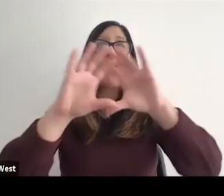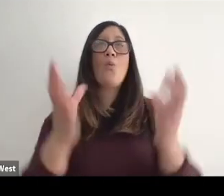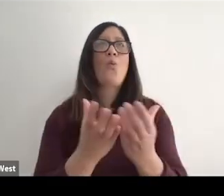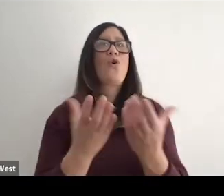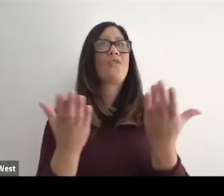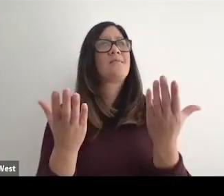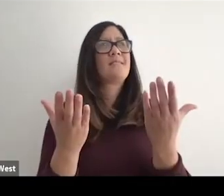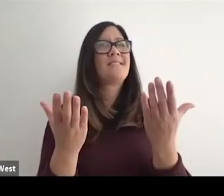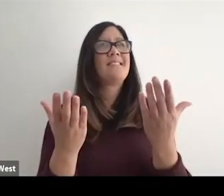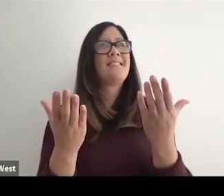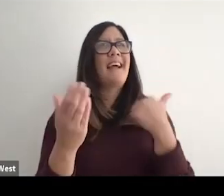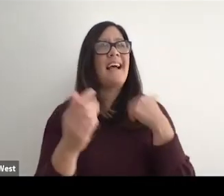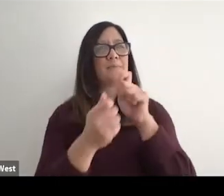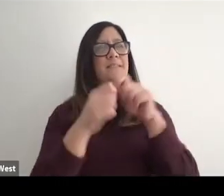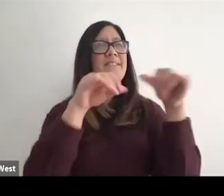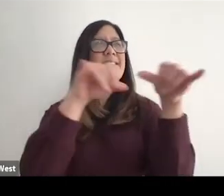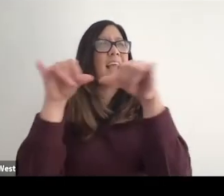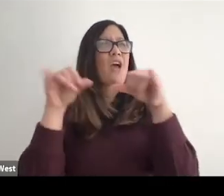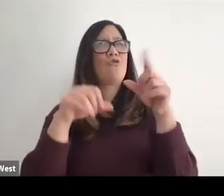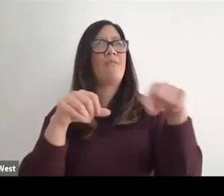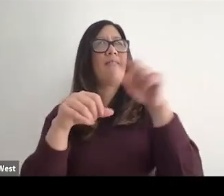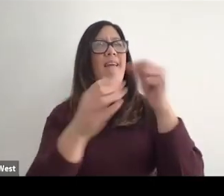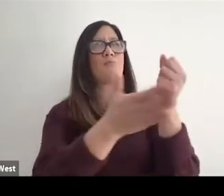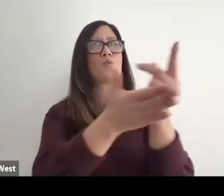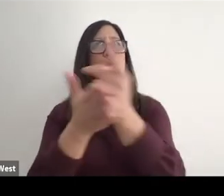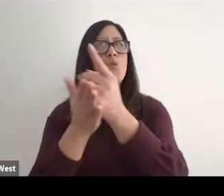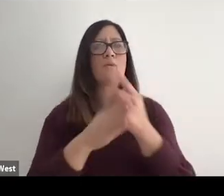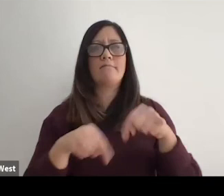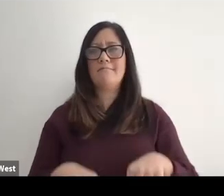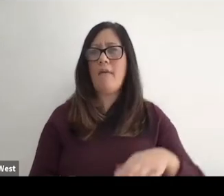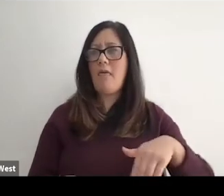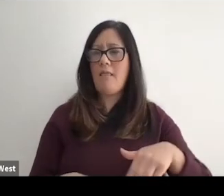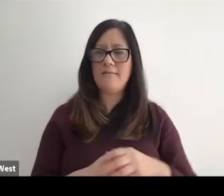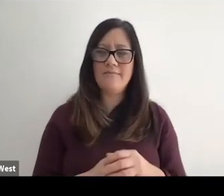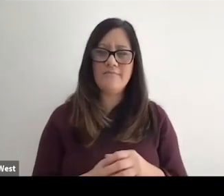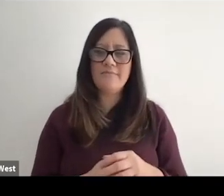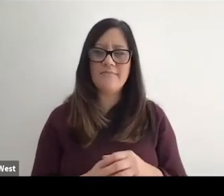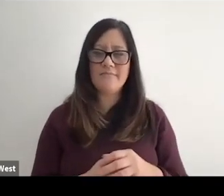trying to hold to a standard has. So I think that's another thing that we often will.